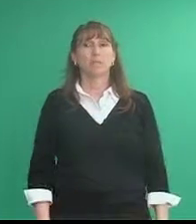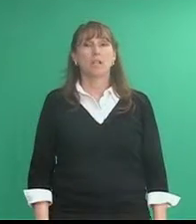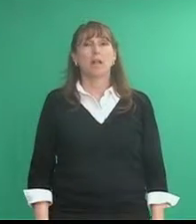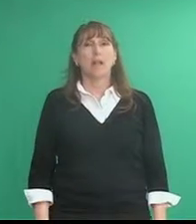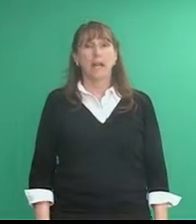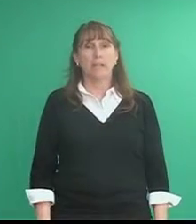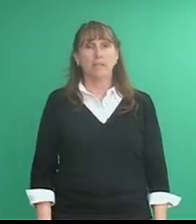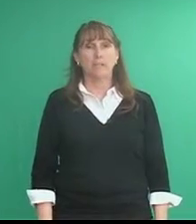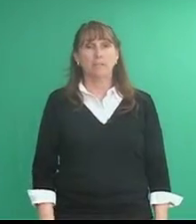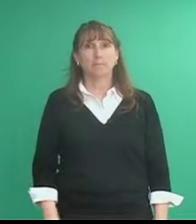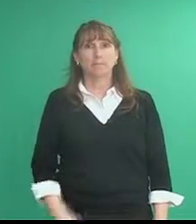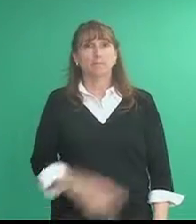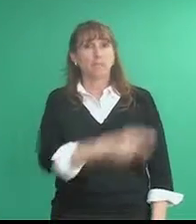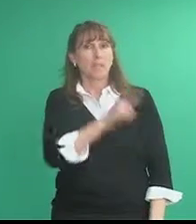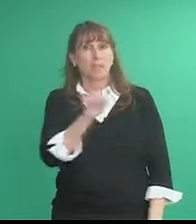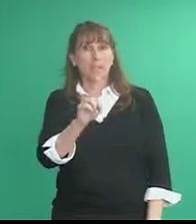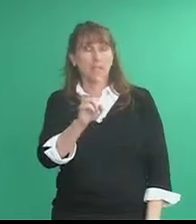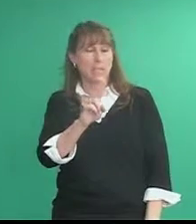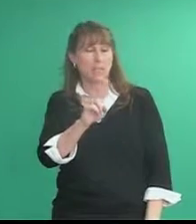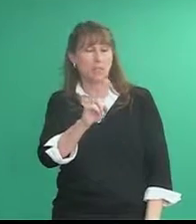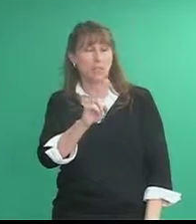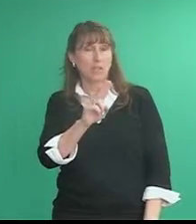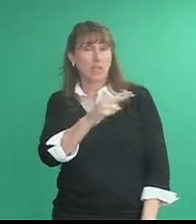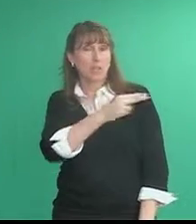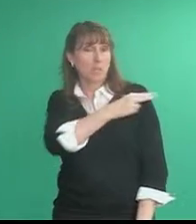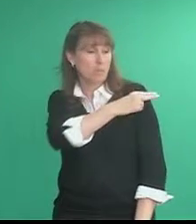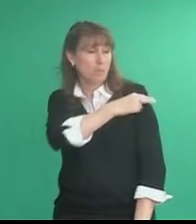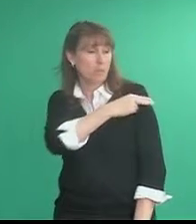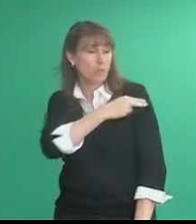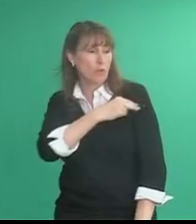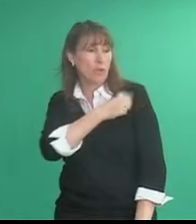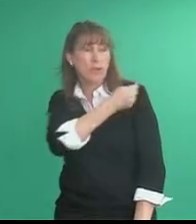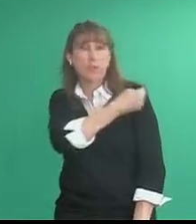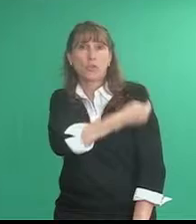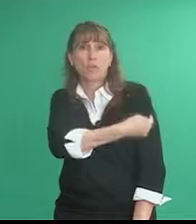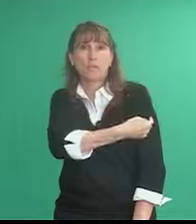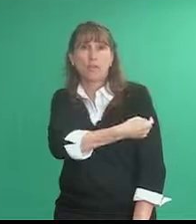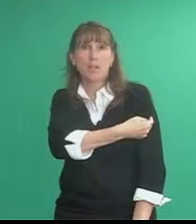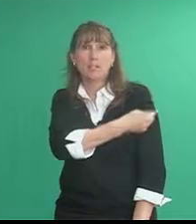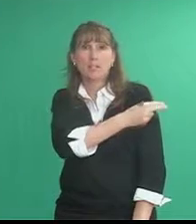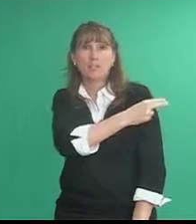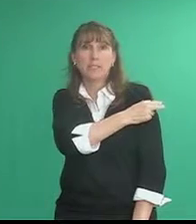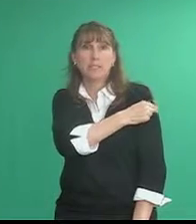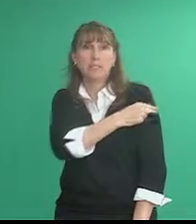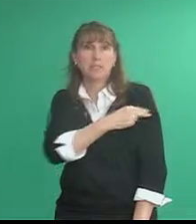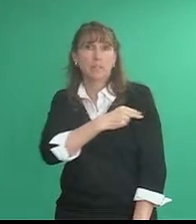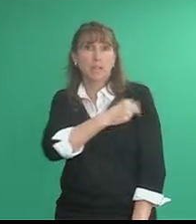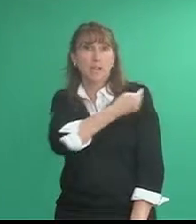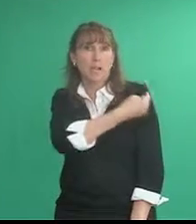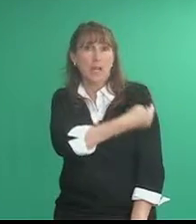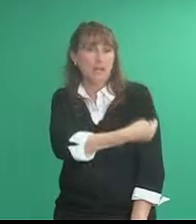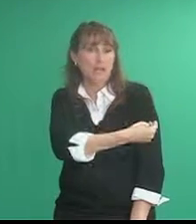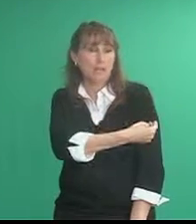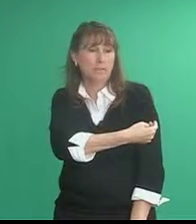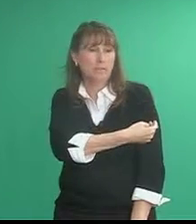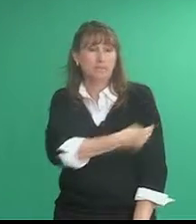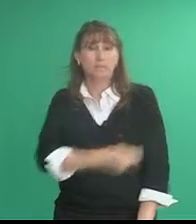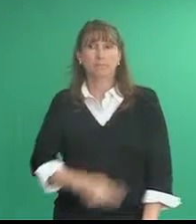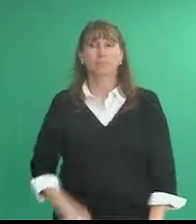hospital. take the H handshape and the draw a cross on your sleeve hospital